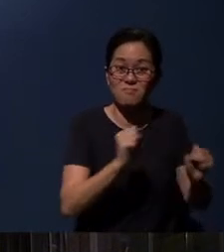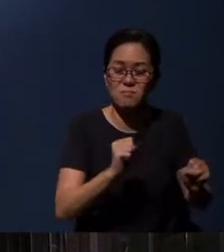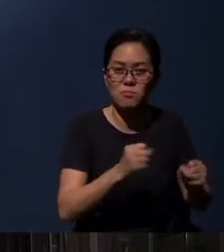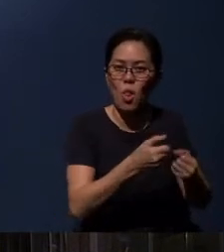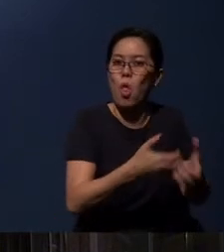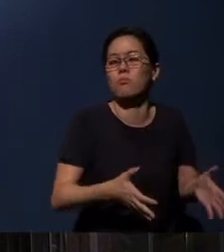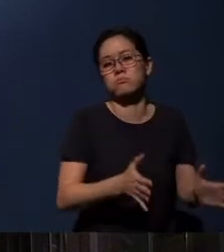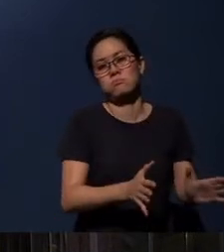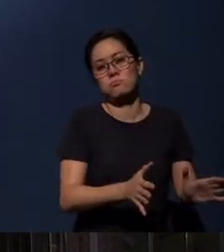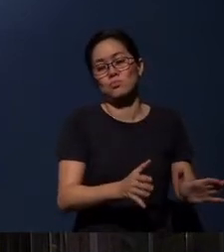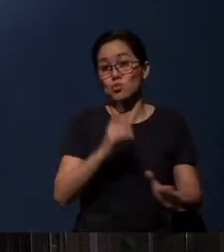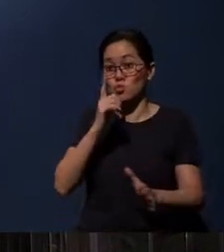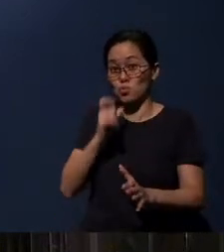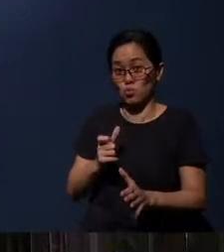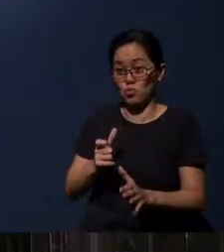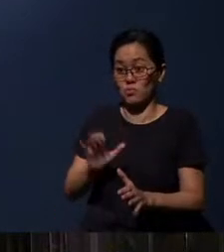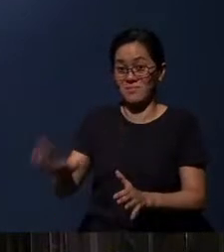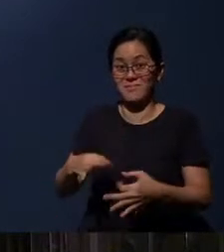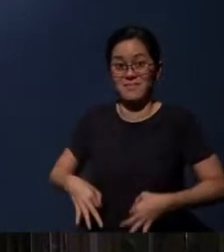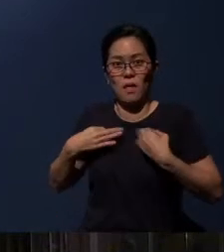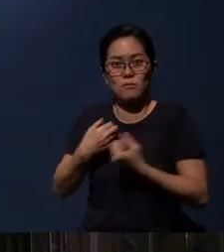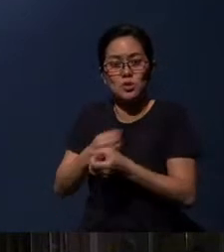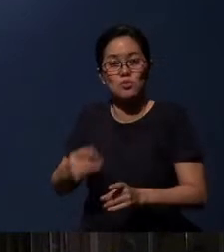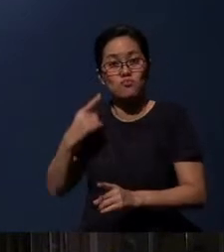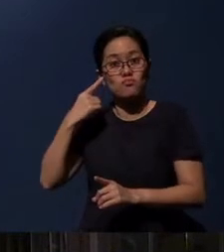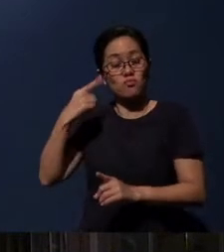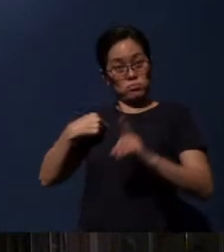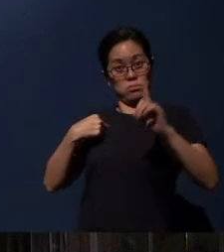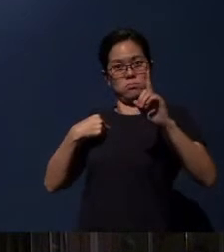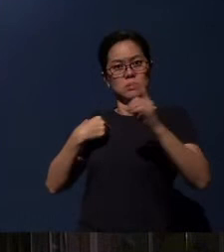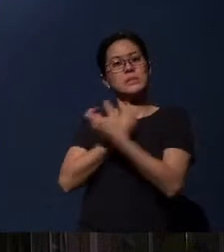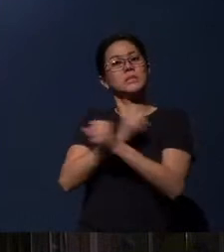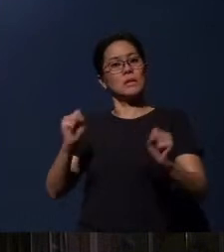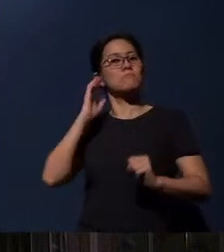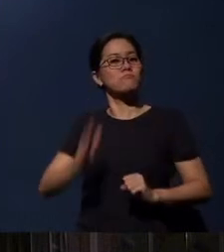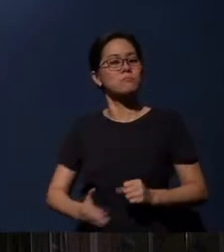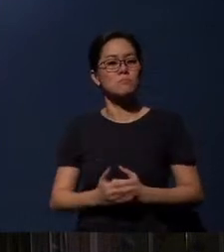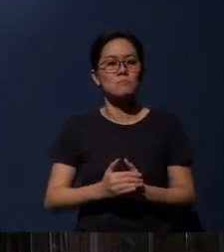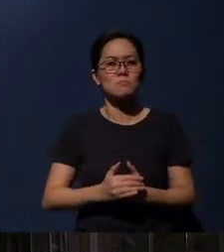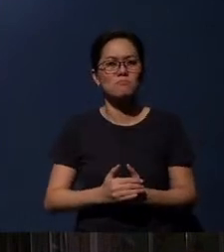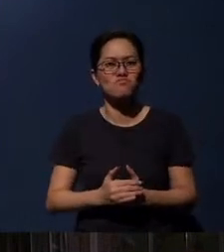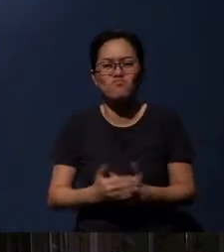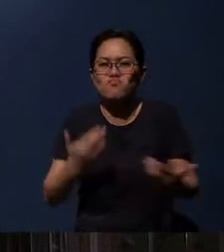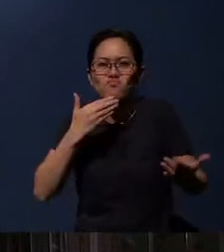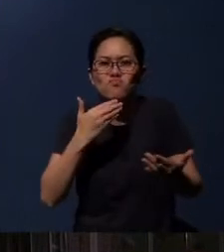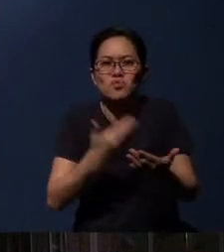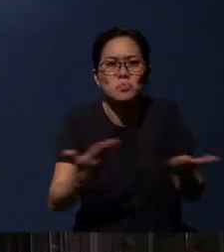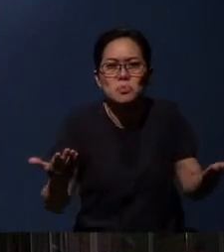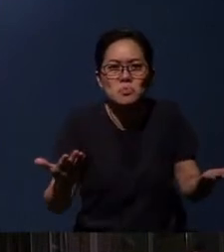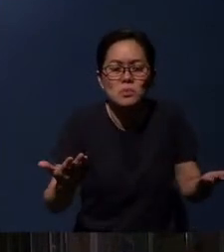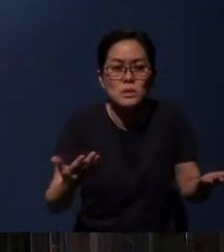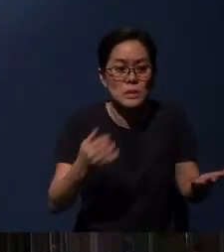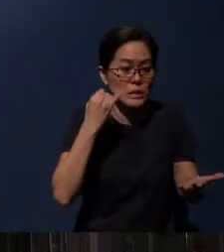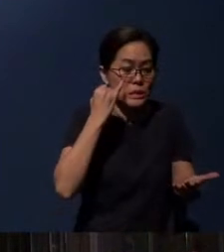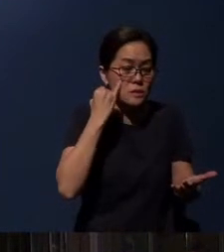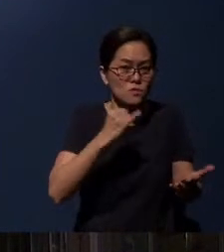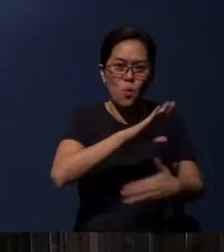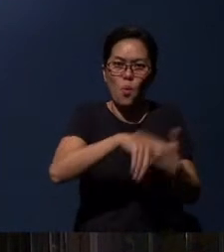but whoever loses their life for Me will save it. What good is it for someone to gain the whole world,